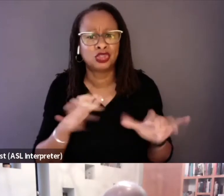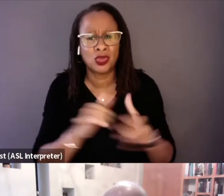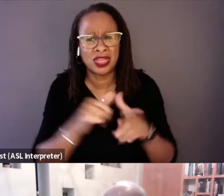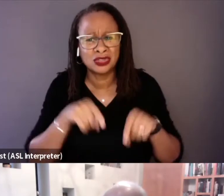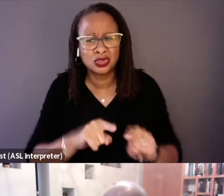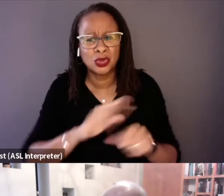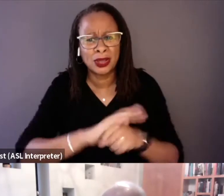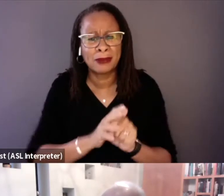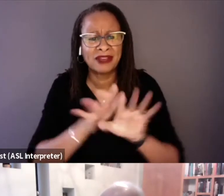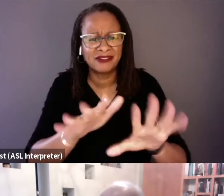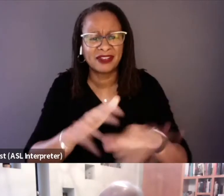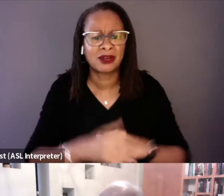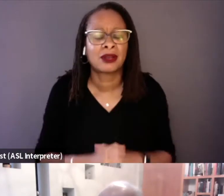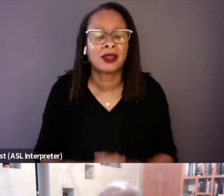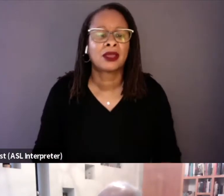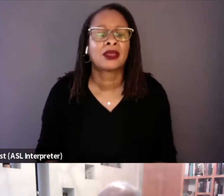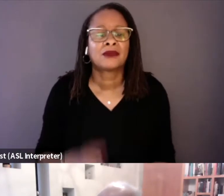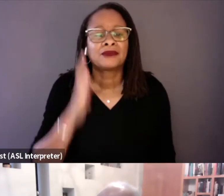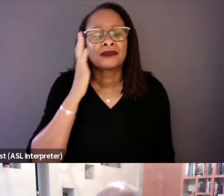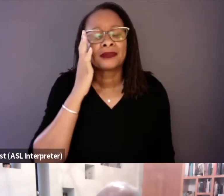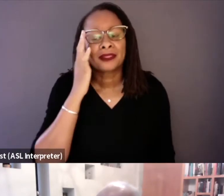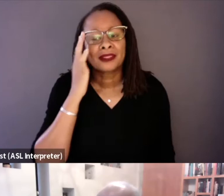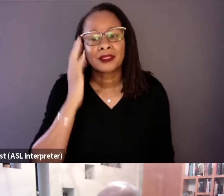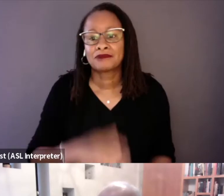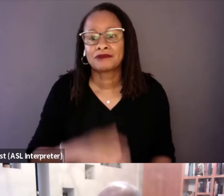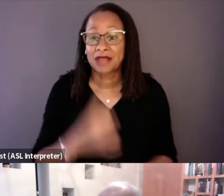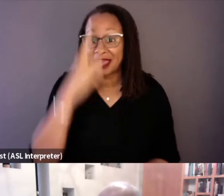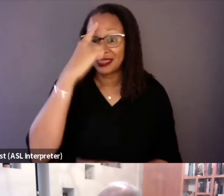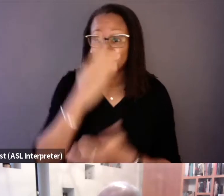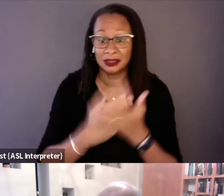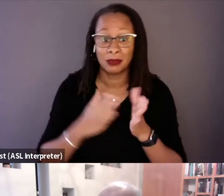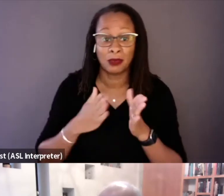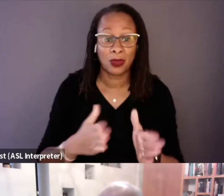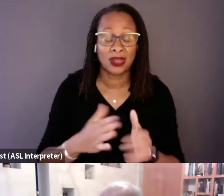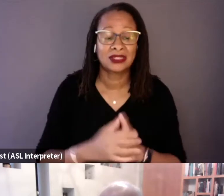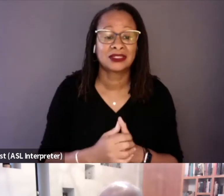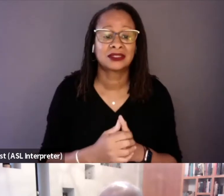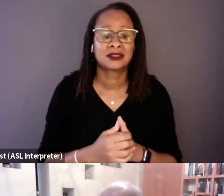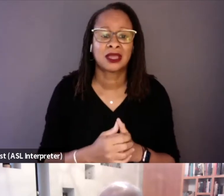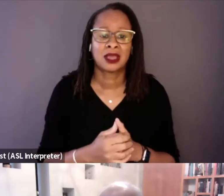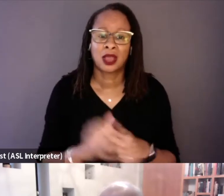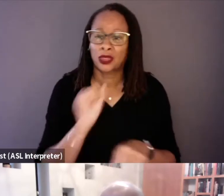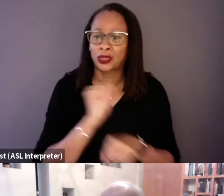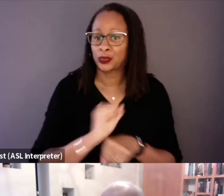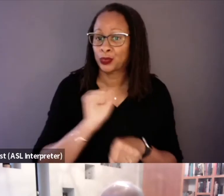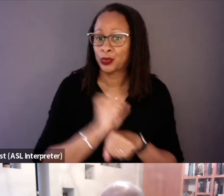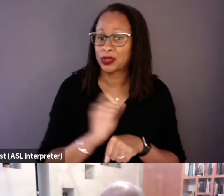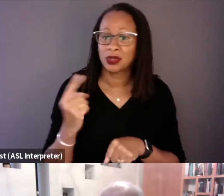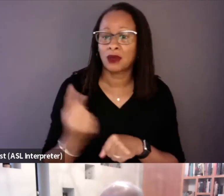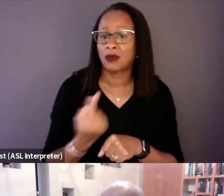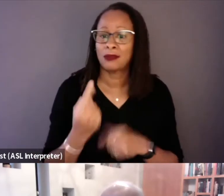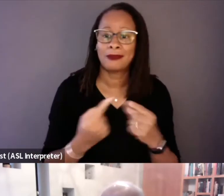Yeah, I mean, I think in some ways just this work is all about creative problem solving.